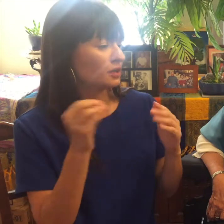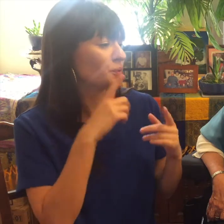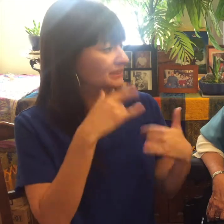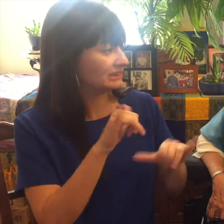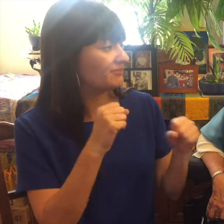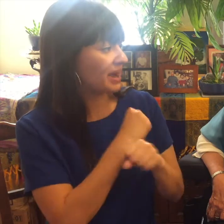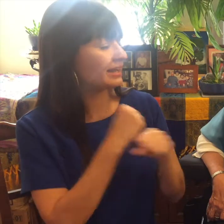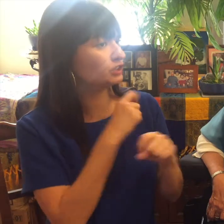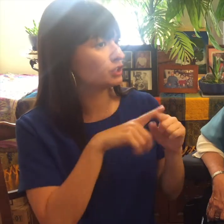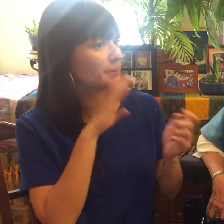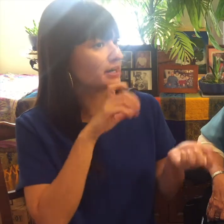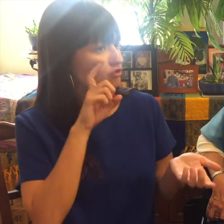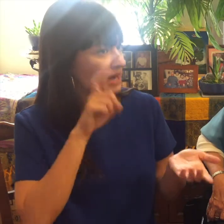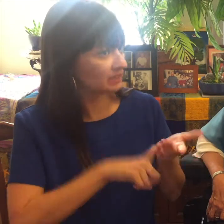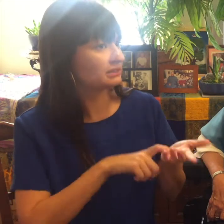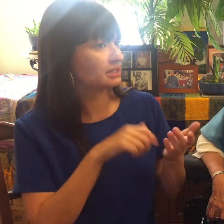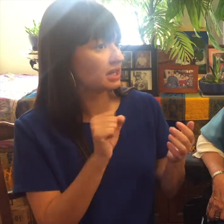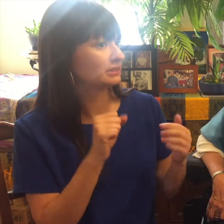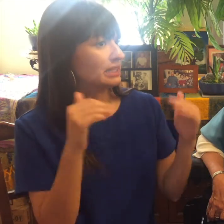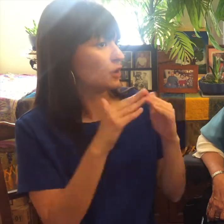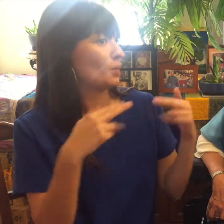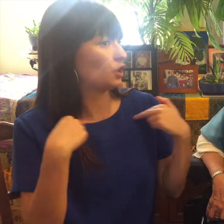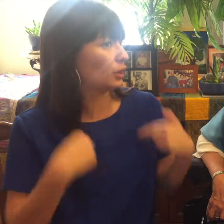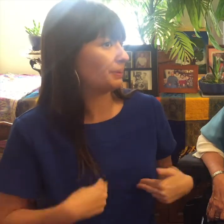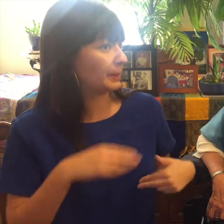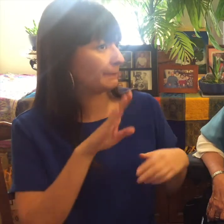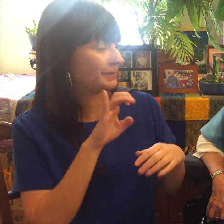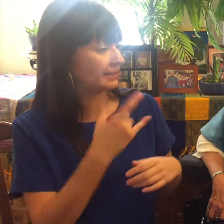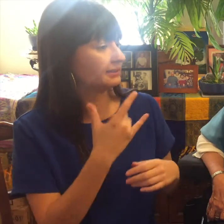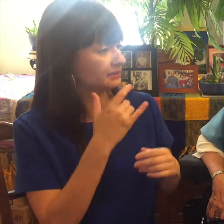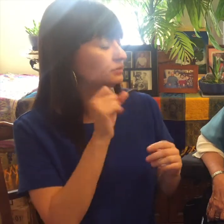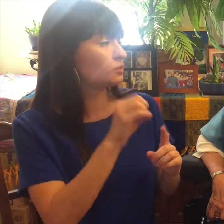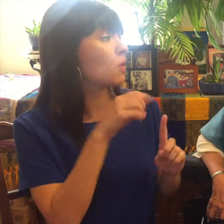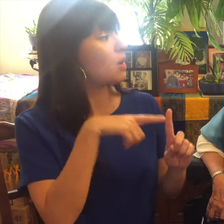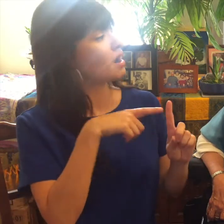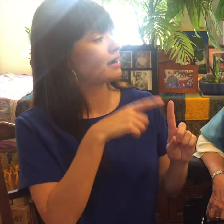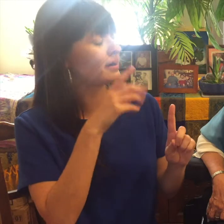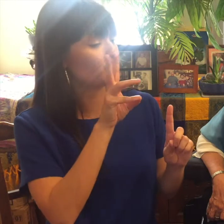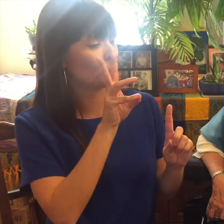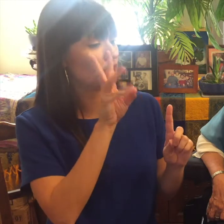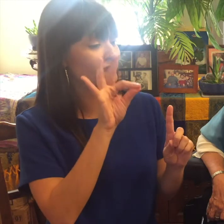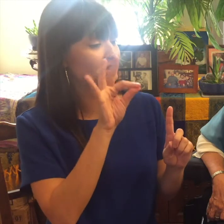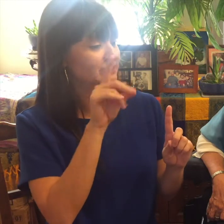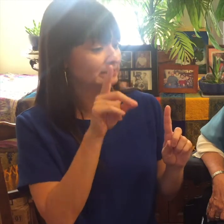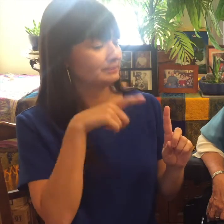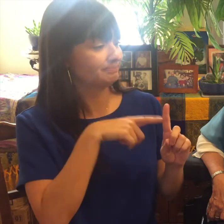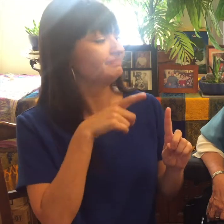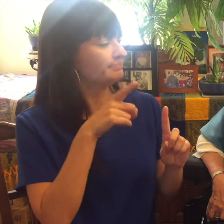rights civil equality so some Deaf people are not even recognized as a simple human